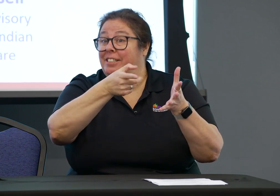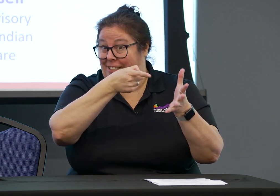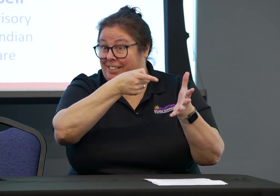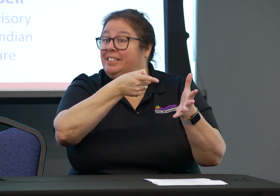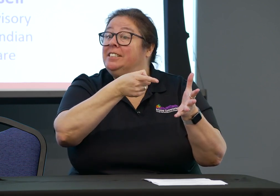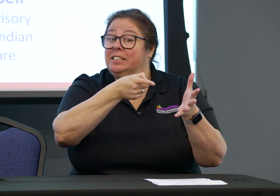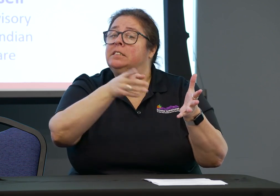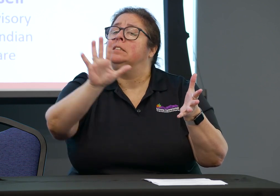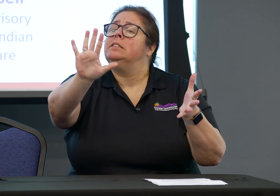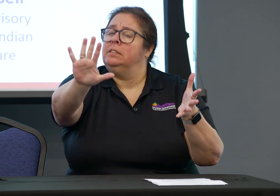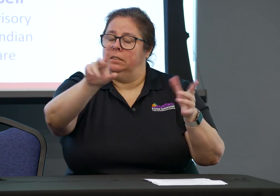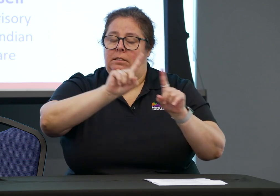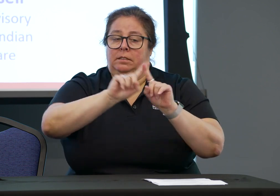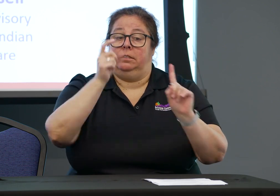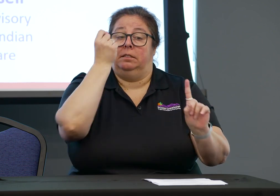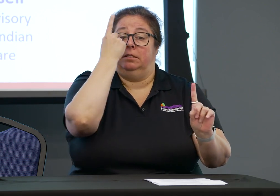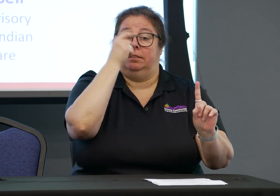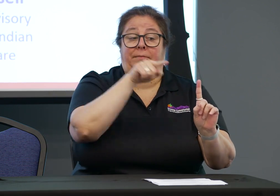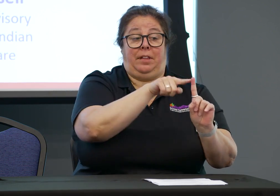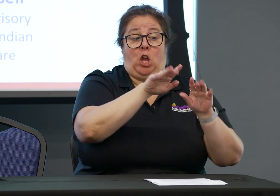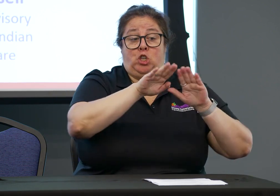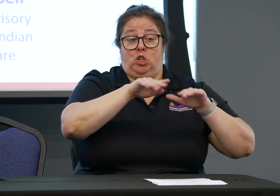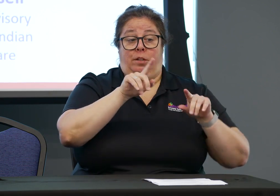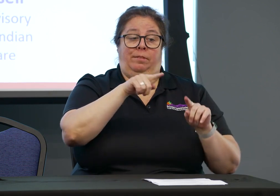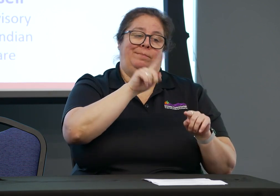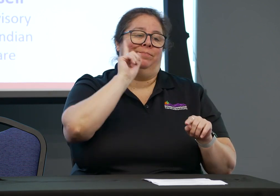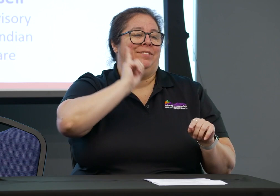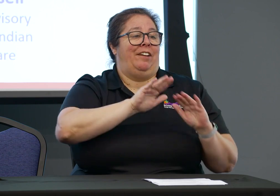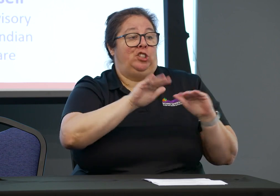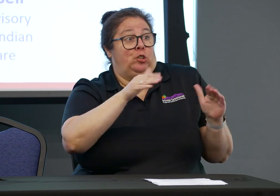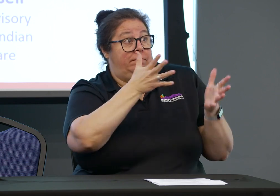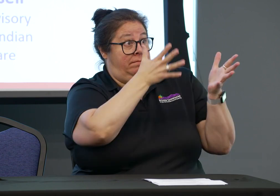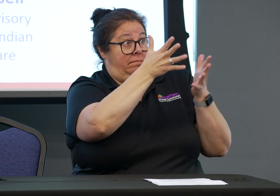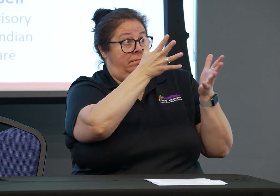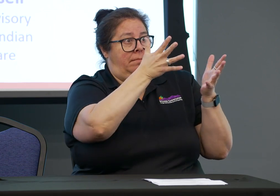That is usually a combination of some written form,